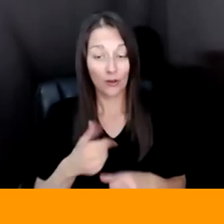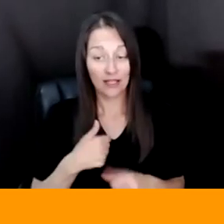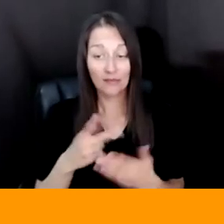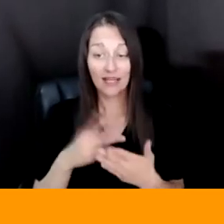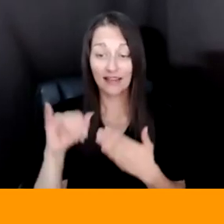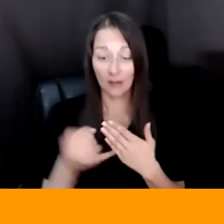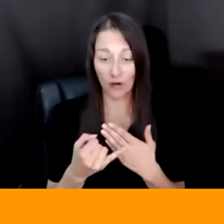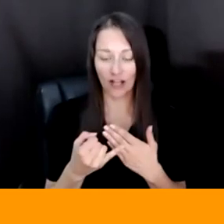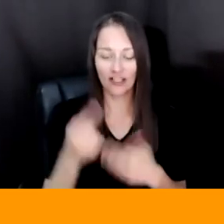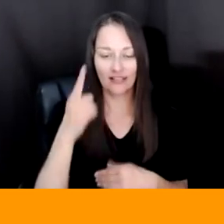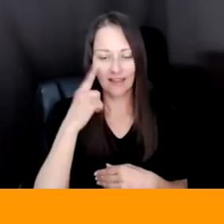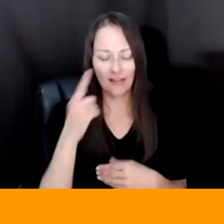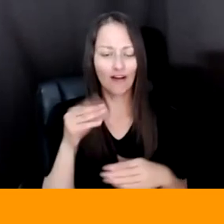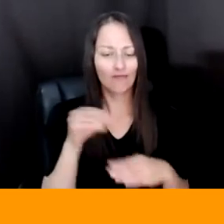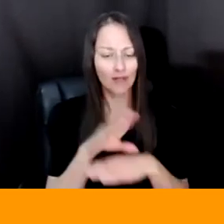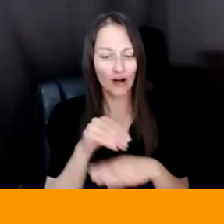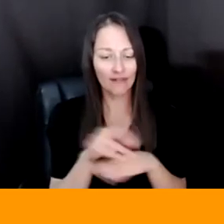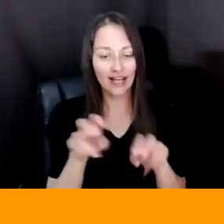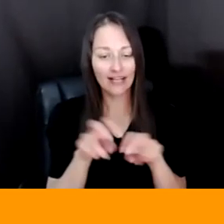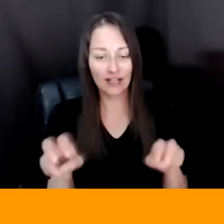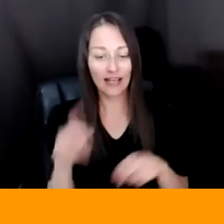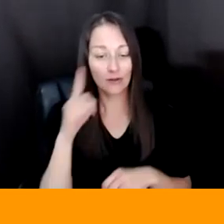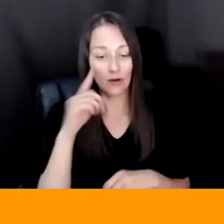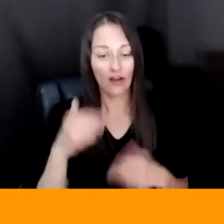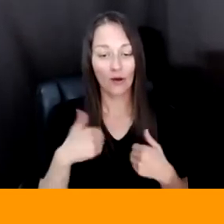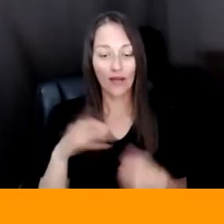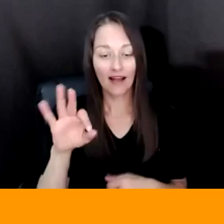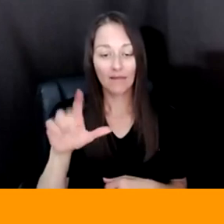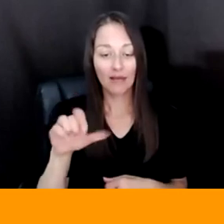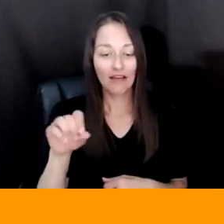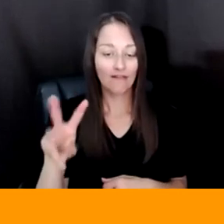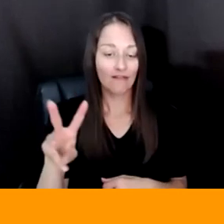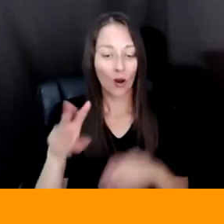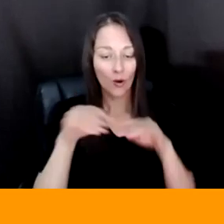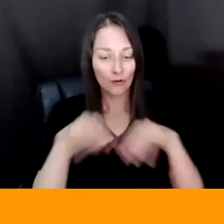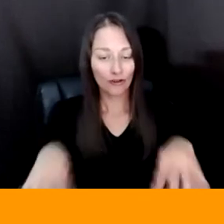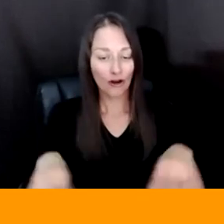COUNCIL HAD THOUGHT ABOUT A FLOWCHART TO GIVE TO MUSEUMS TO UNDERSTAND THE, THE WAY IN WHICH